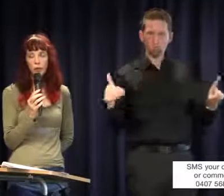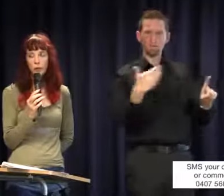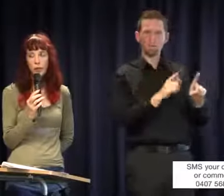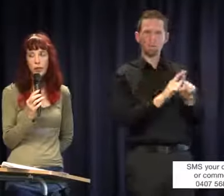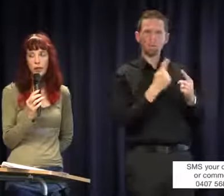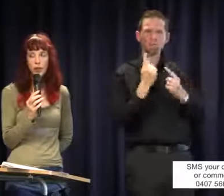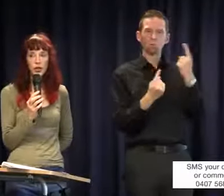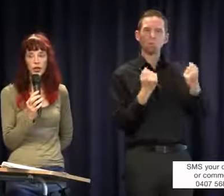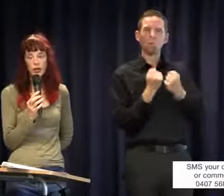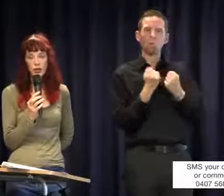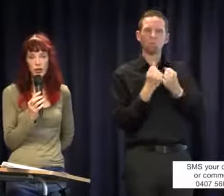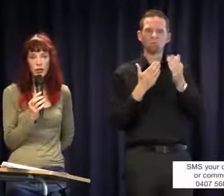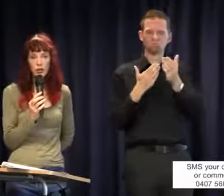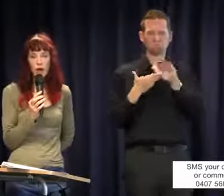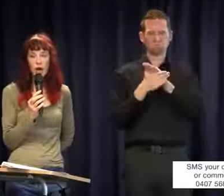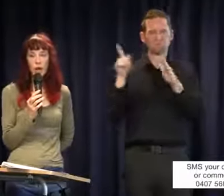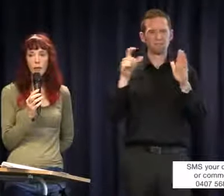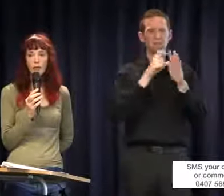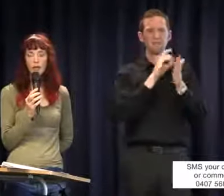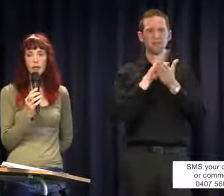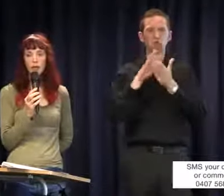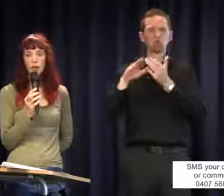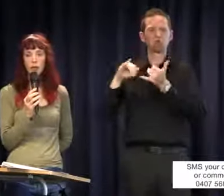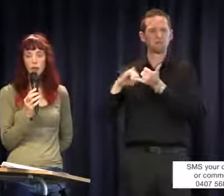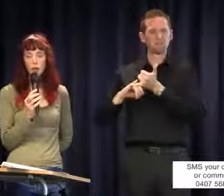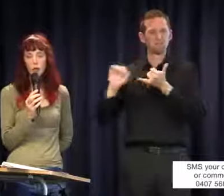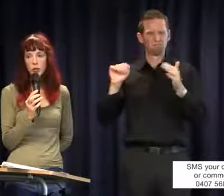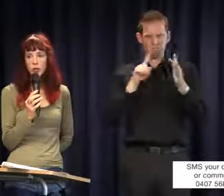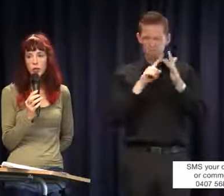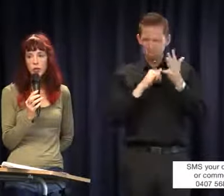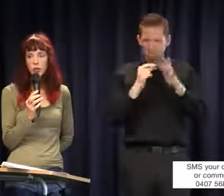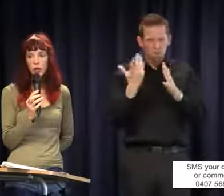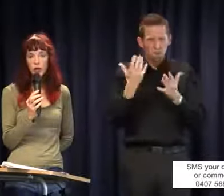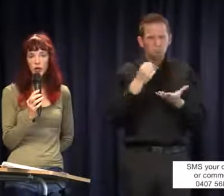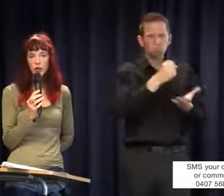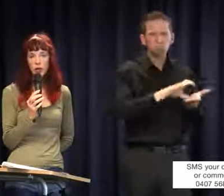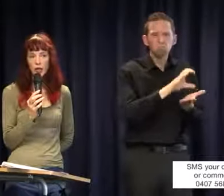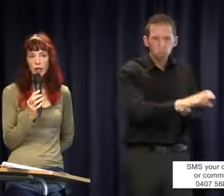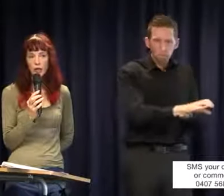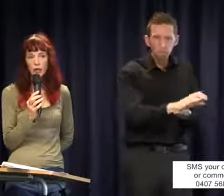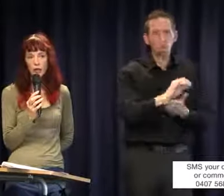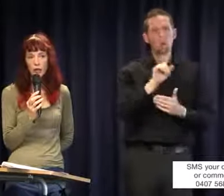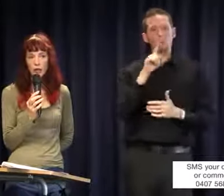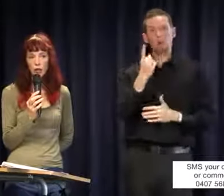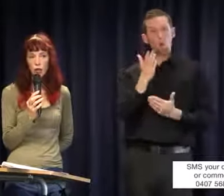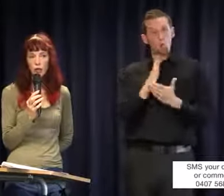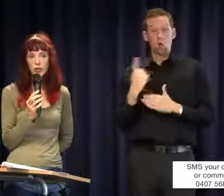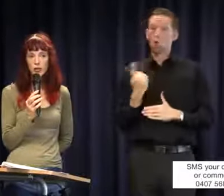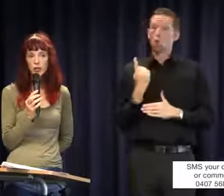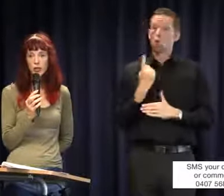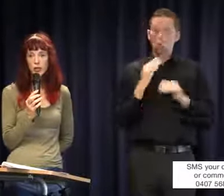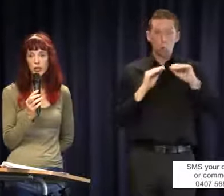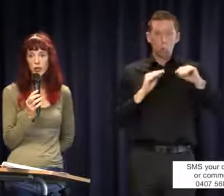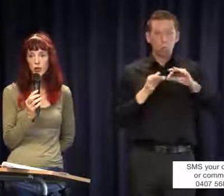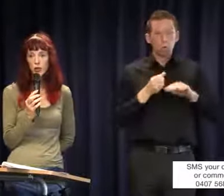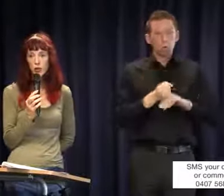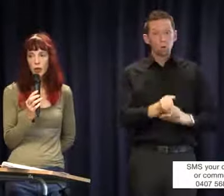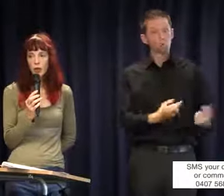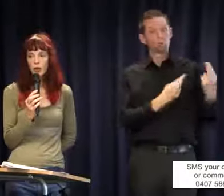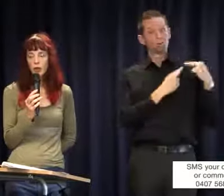from DHHS but the responsibility is the department of education's. So it is best to assume that